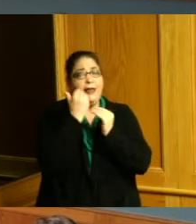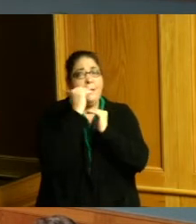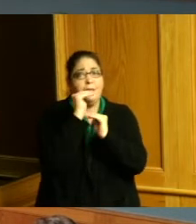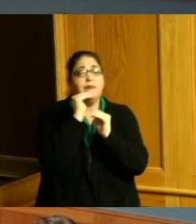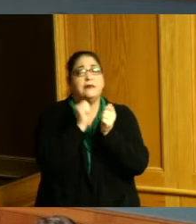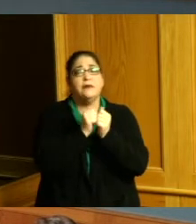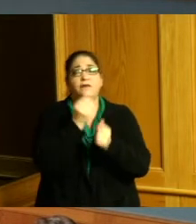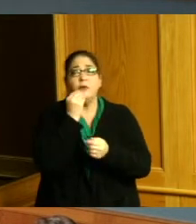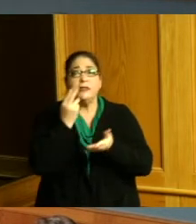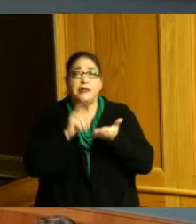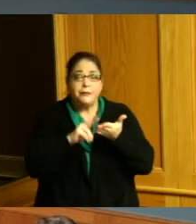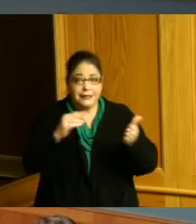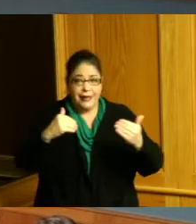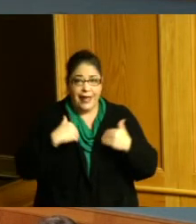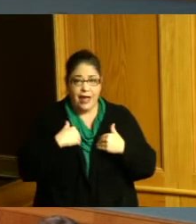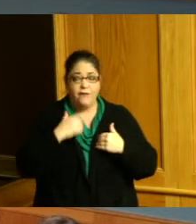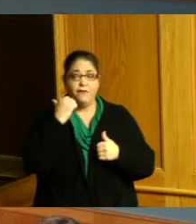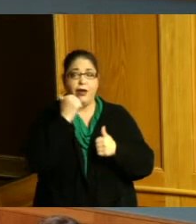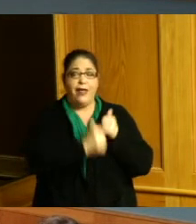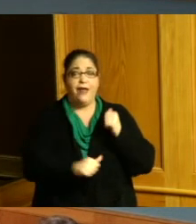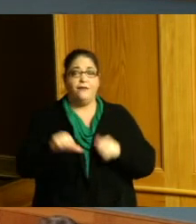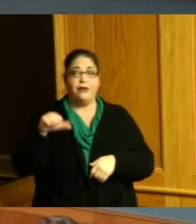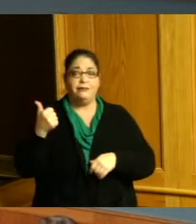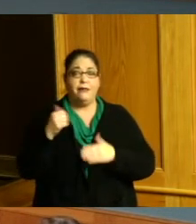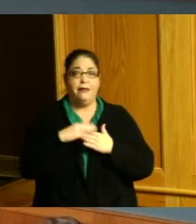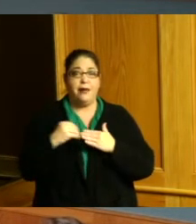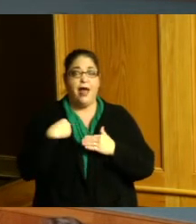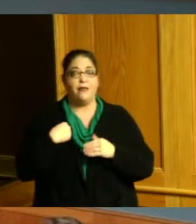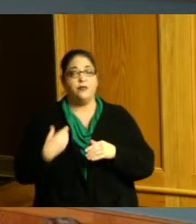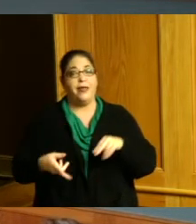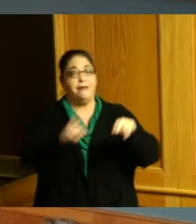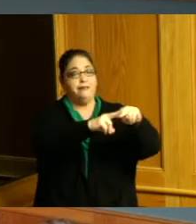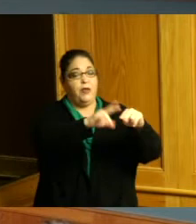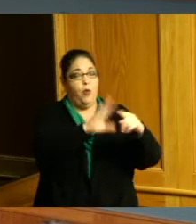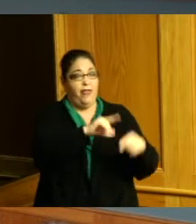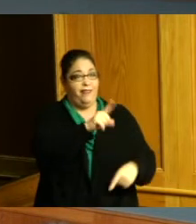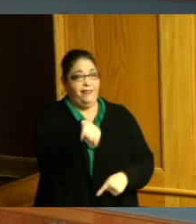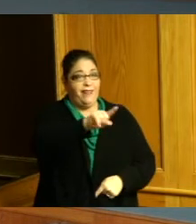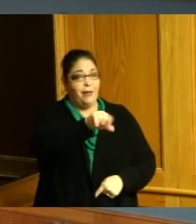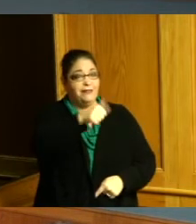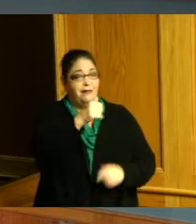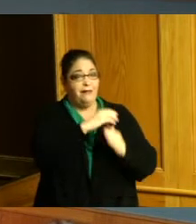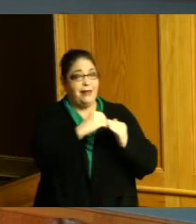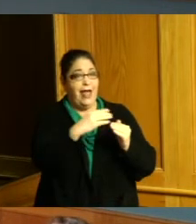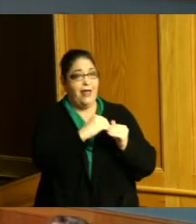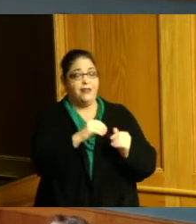and for every 10 bucks we throw on them in debt that's 10 bucks for food they don't have